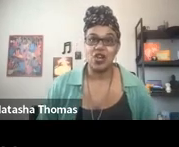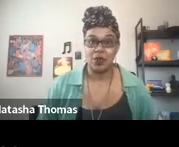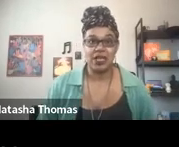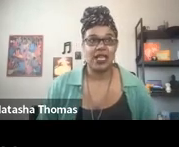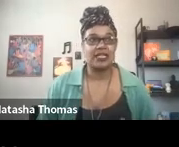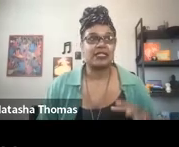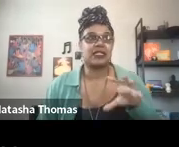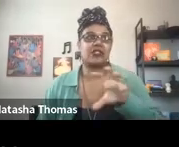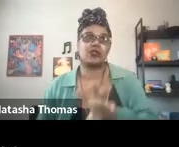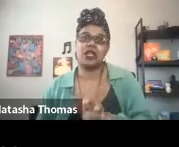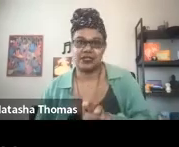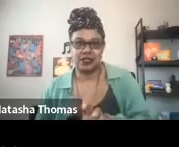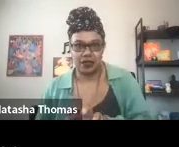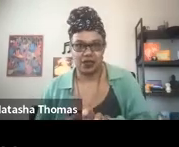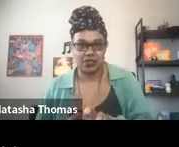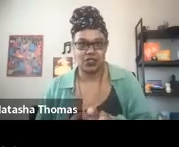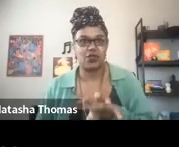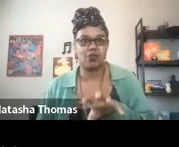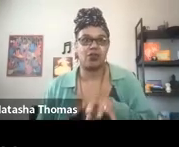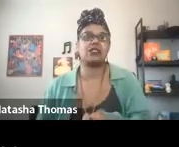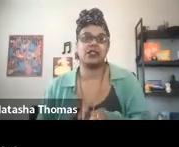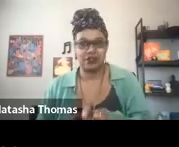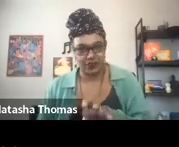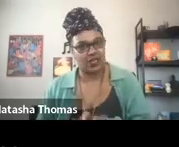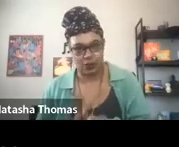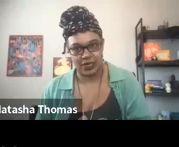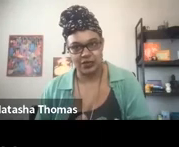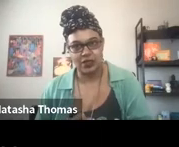of knowing and centralizing art to the process of inquiry.